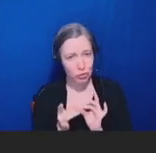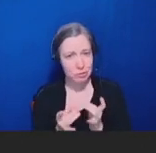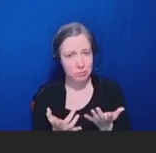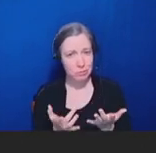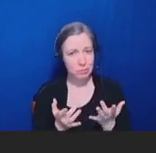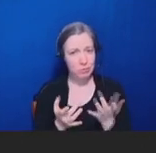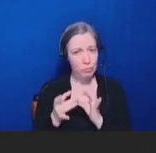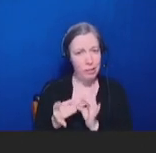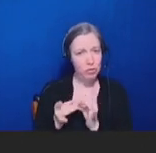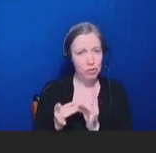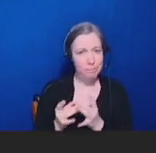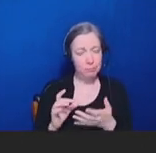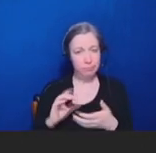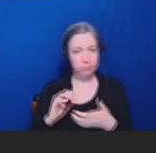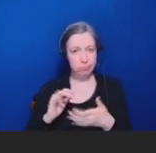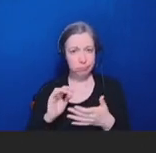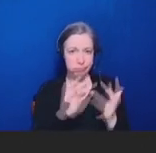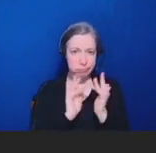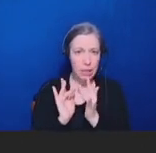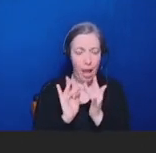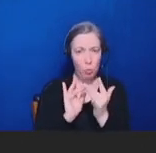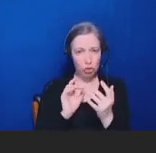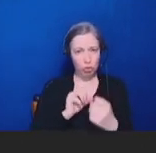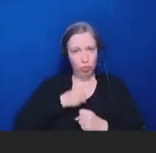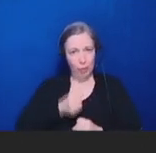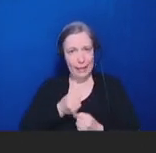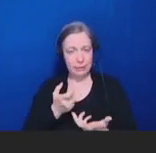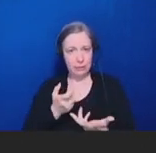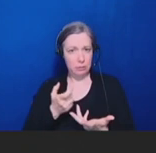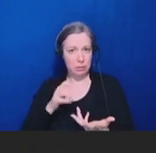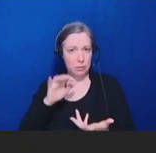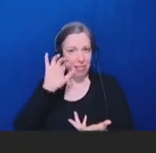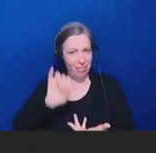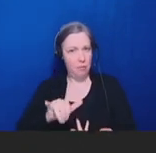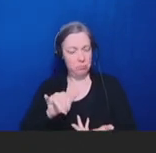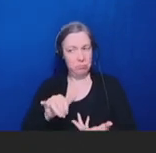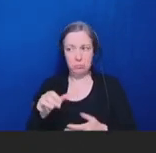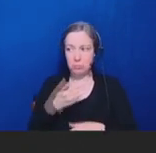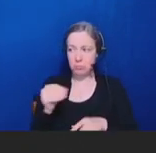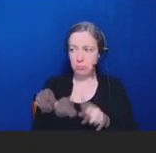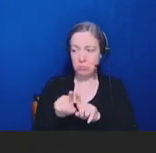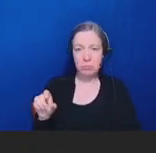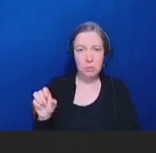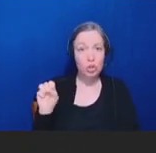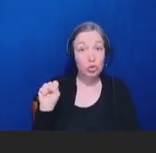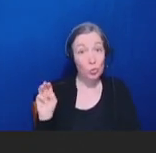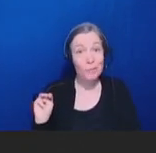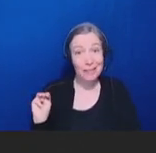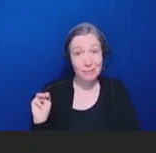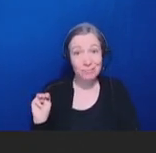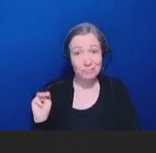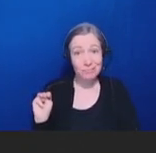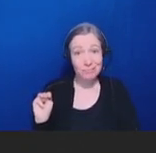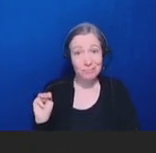or we don't use, and the weakness of the internet and social media, and which can lend the credibility